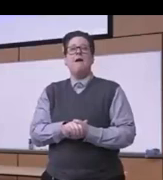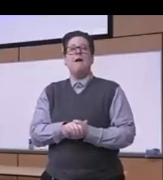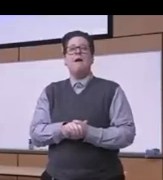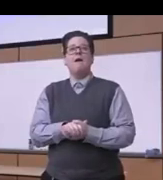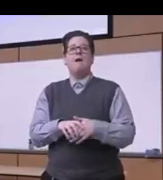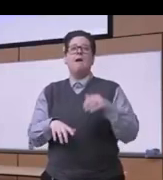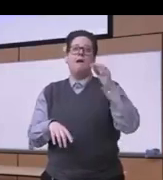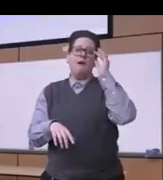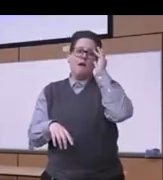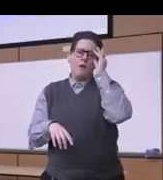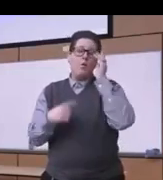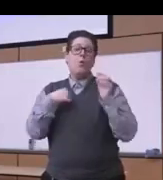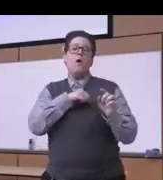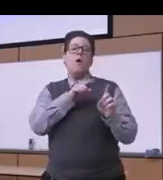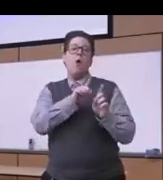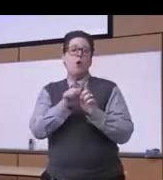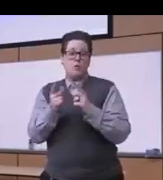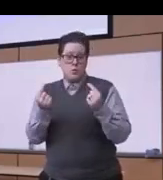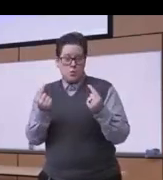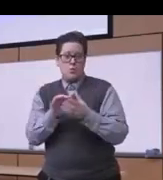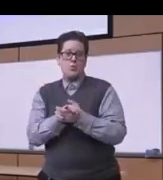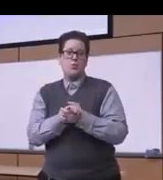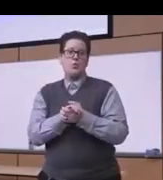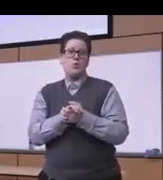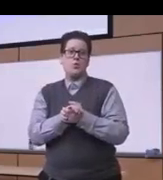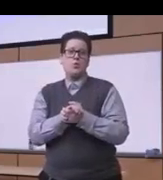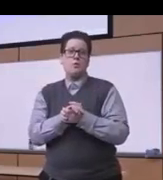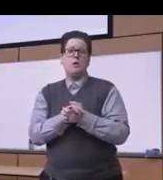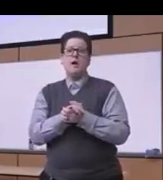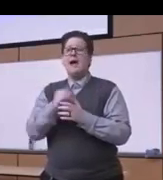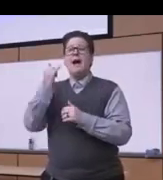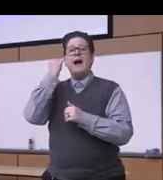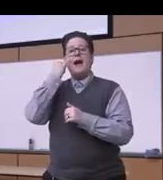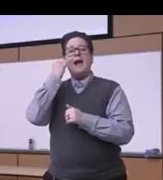tapping into really addressing treatment issues that happen in the criminal justice system you